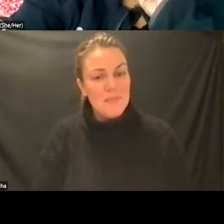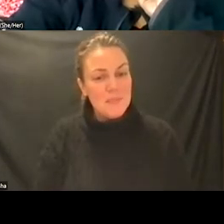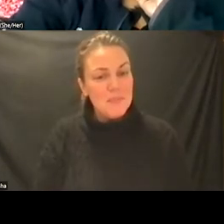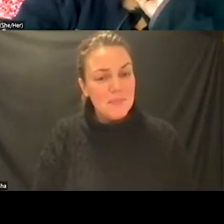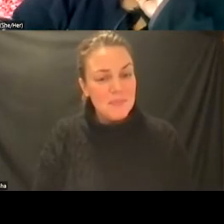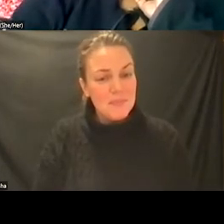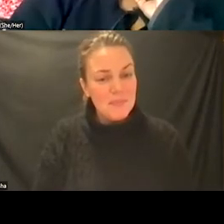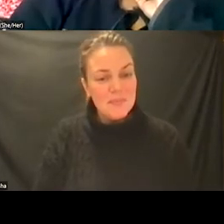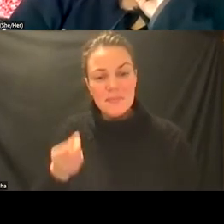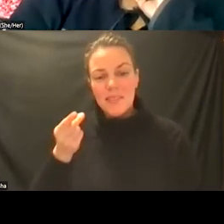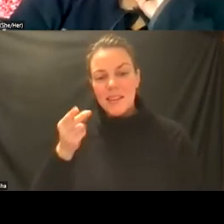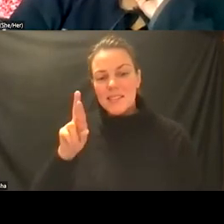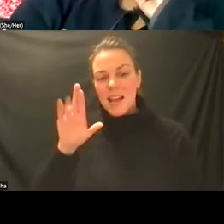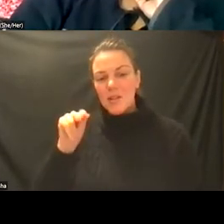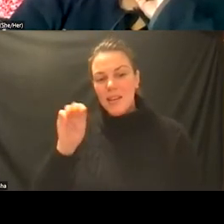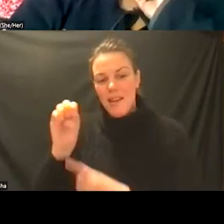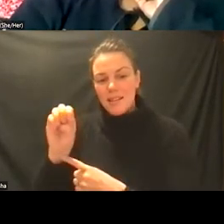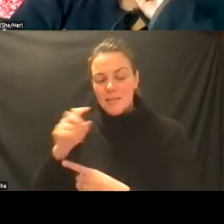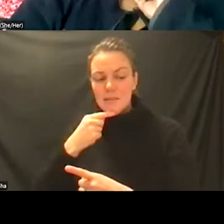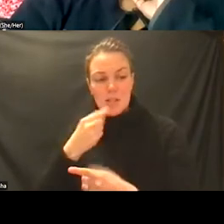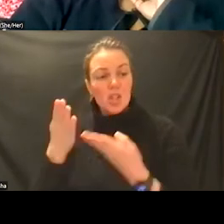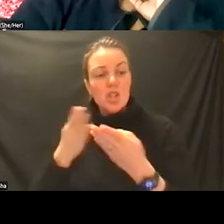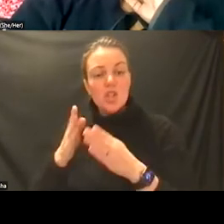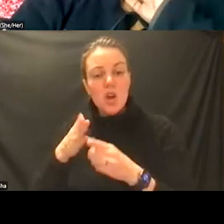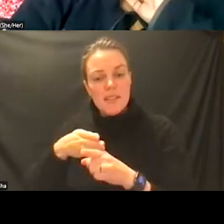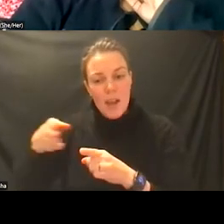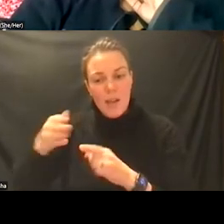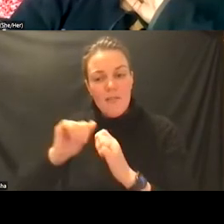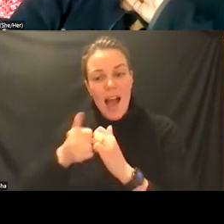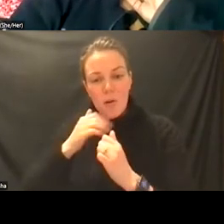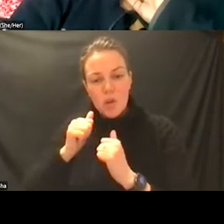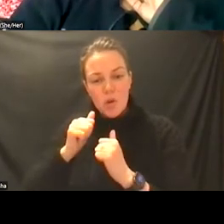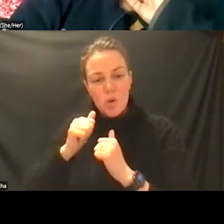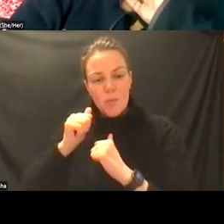the service area as how you shape programs and steve i was going to ask you about the